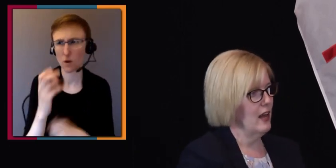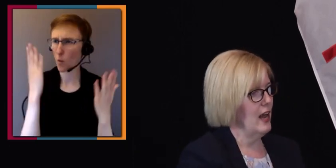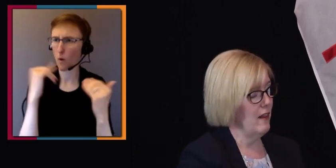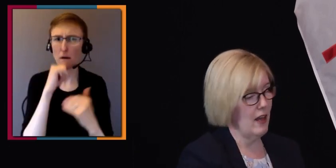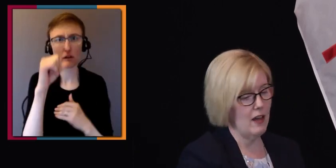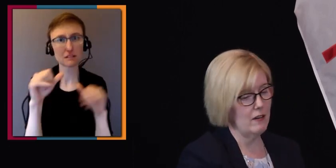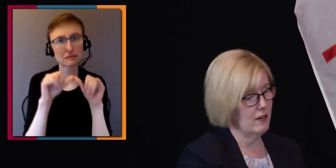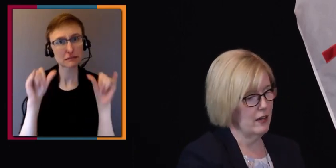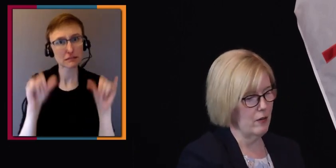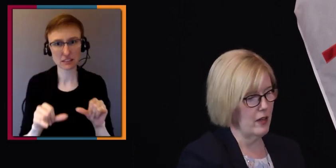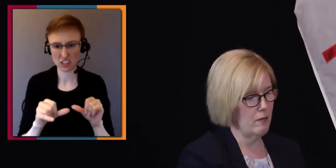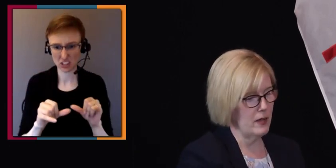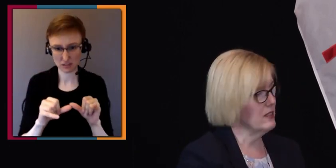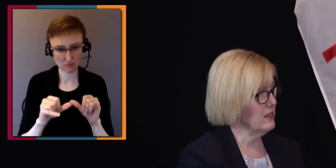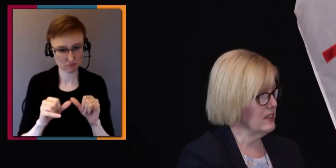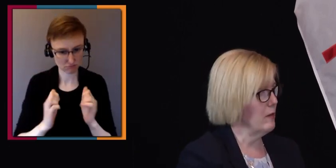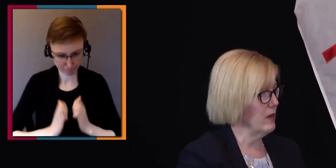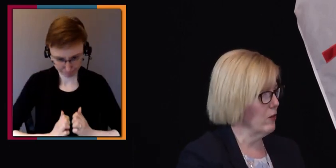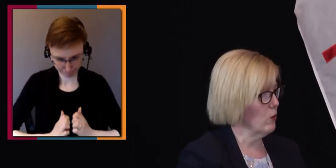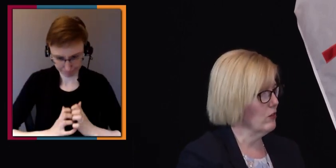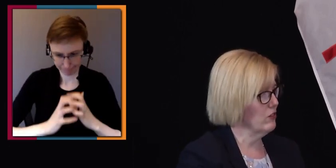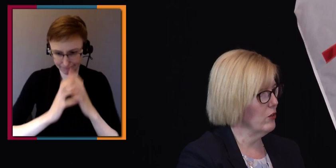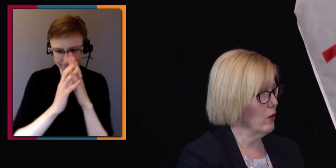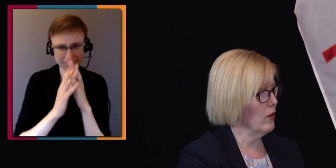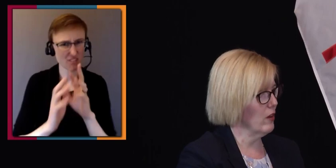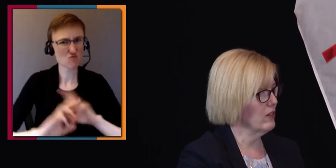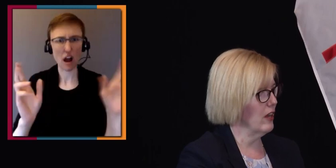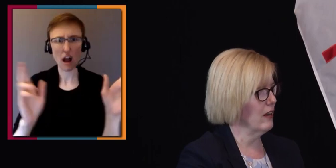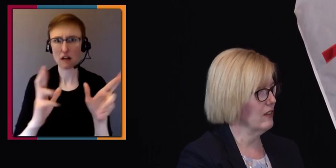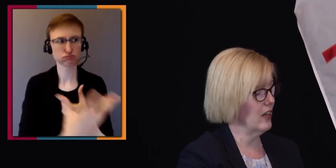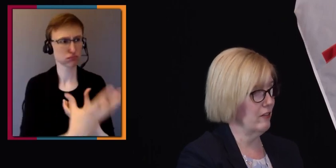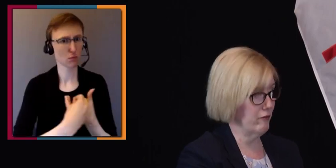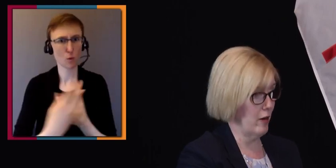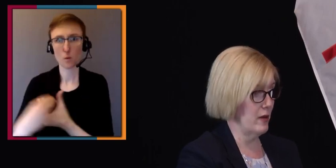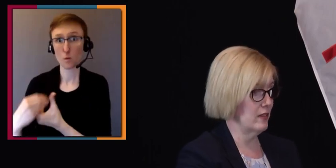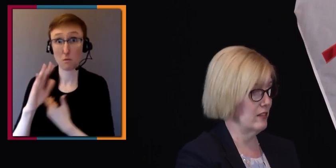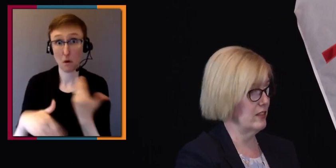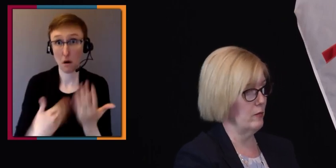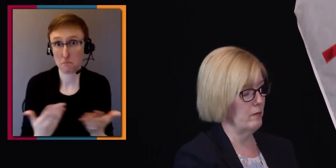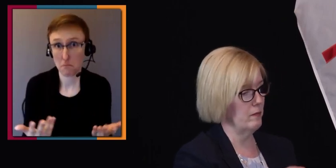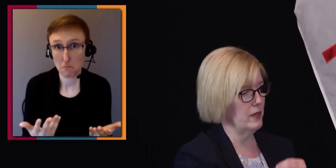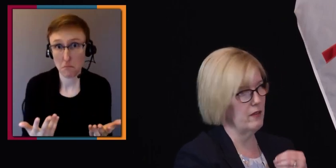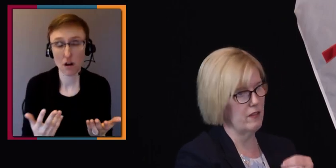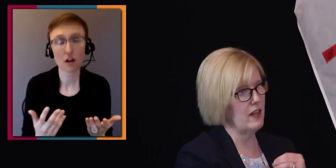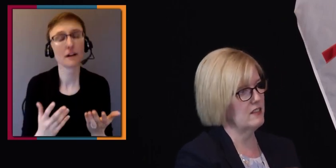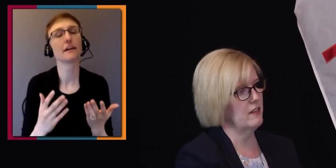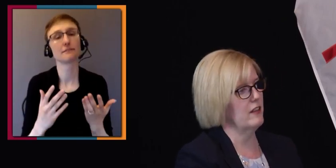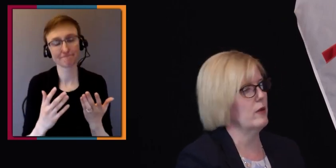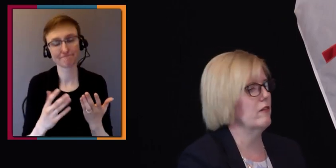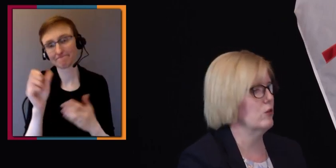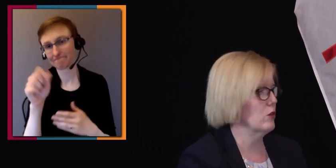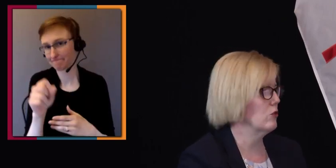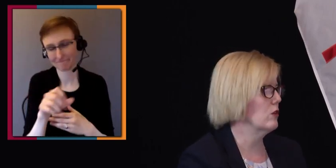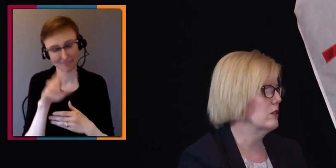and that, you know, that basically sat me on a course to where we are today, because I fundamentally still believe that that's the thing we have to work towards.